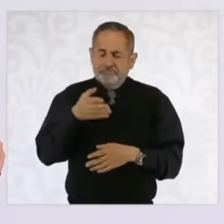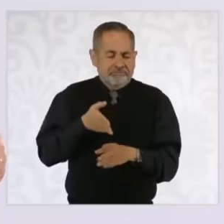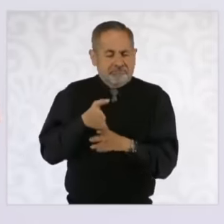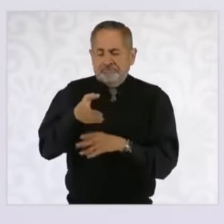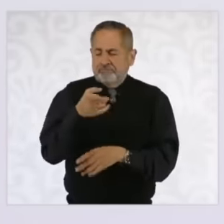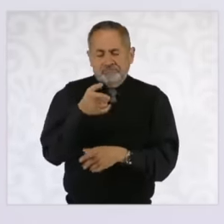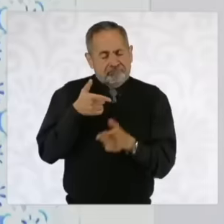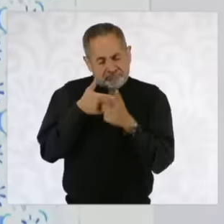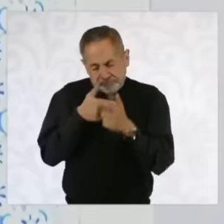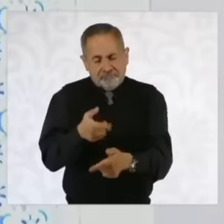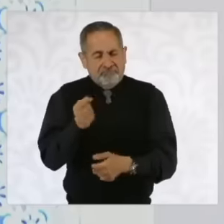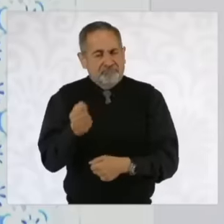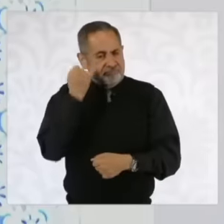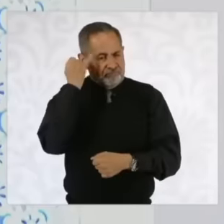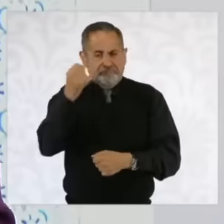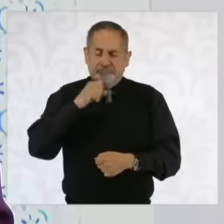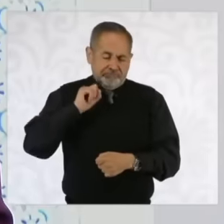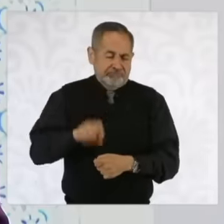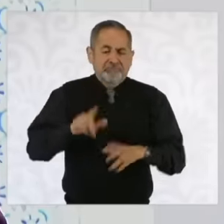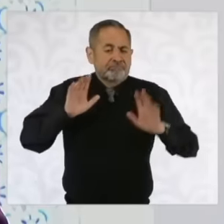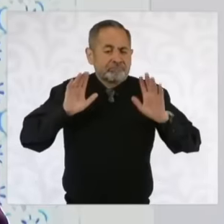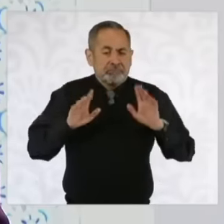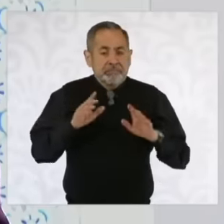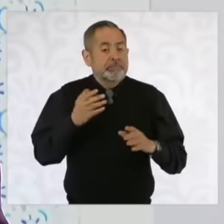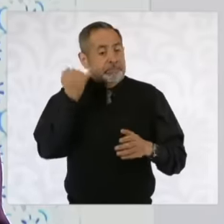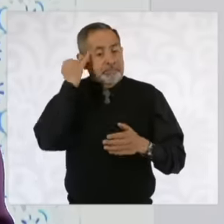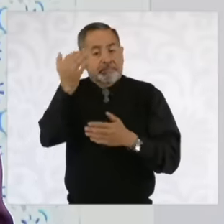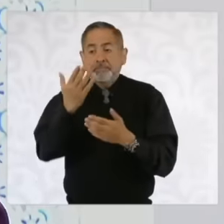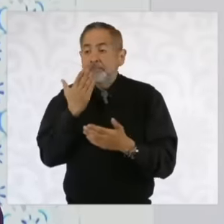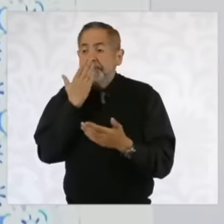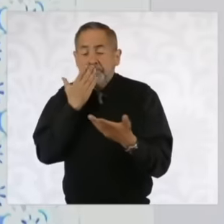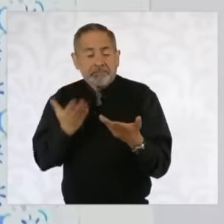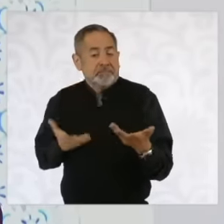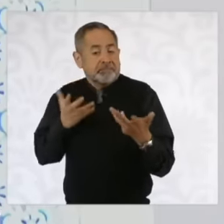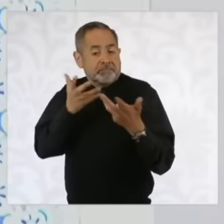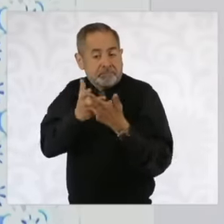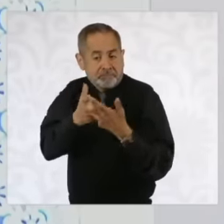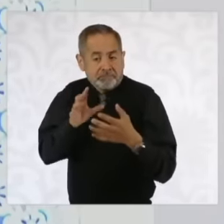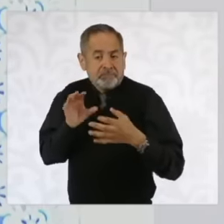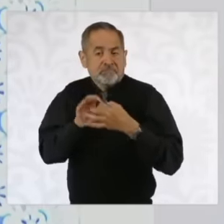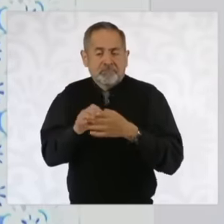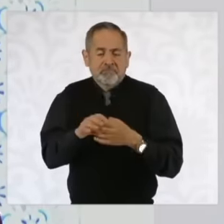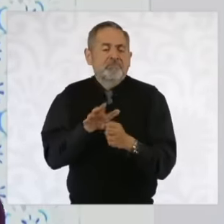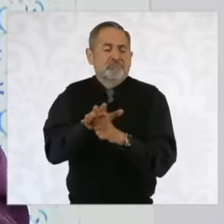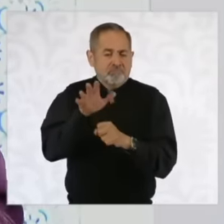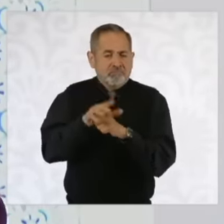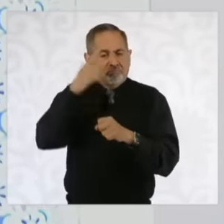and this integration that is proposed in Sonora, well, it has many possibilities for Sonora and